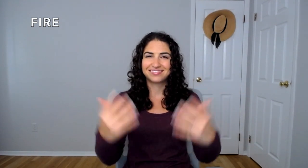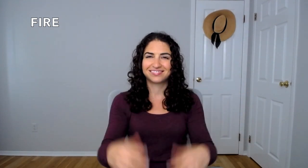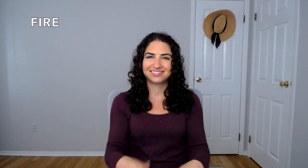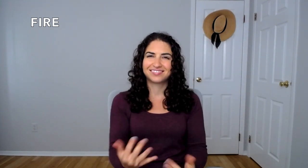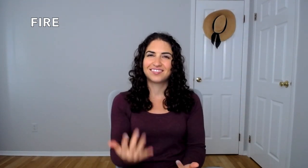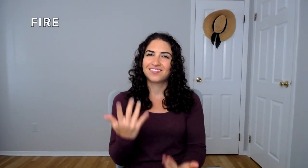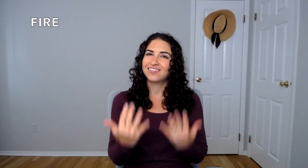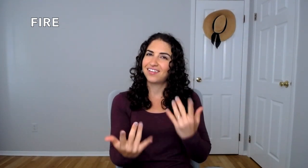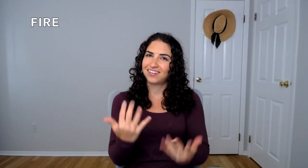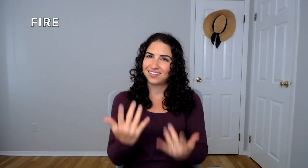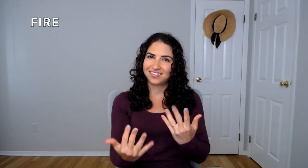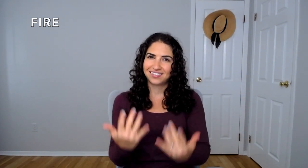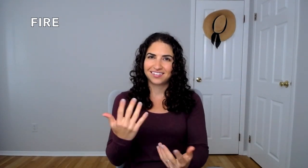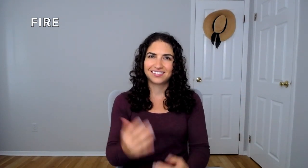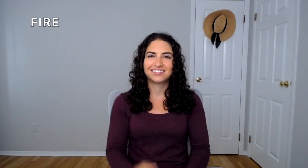FIRE